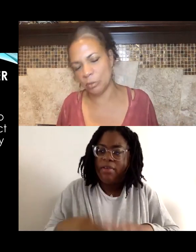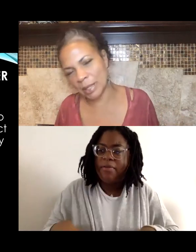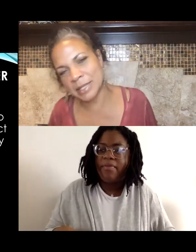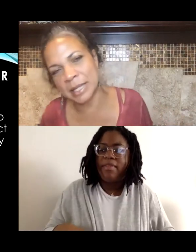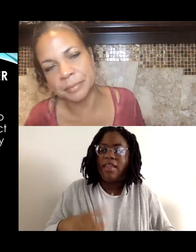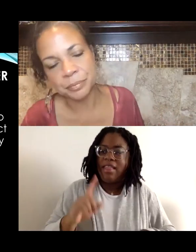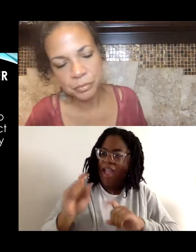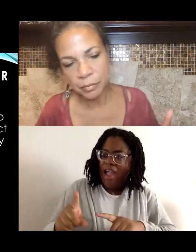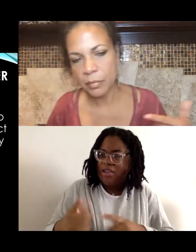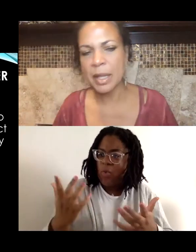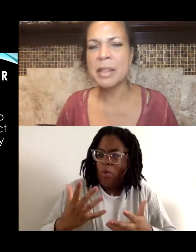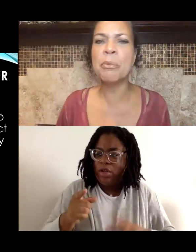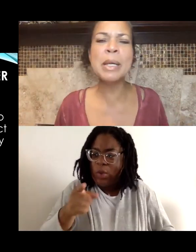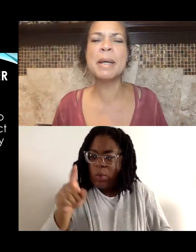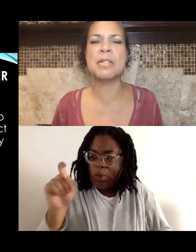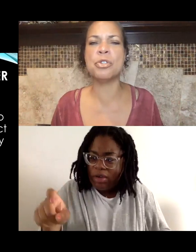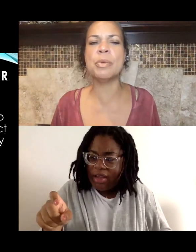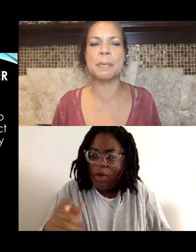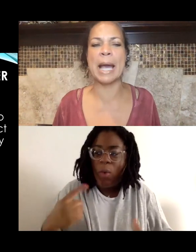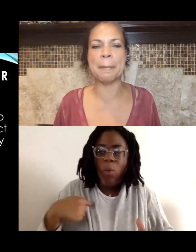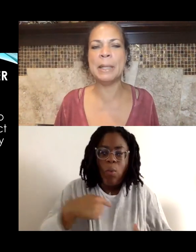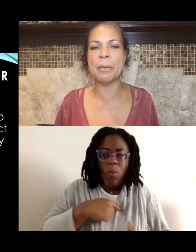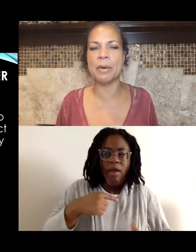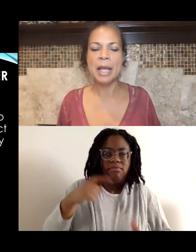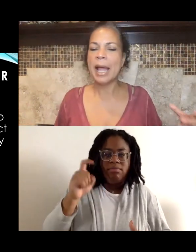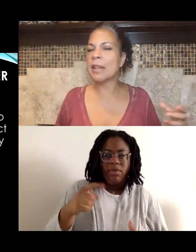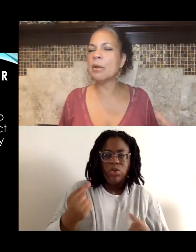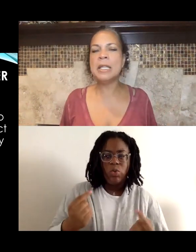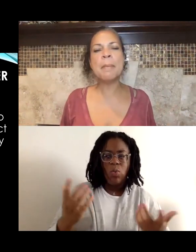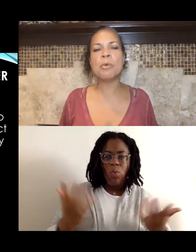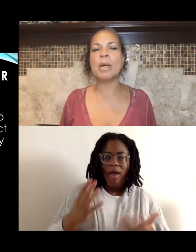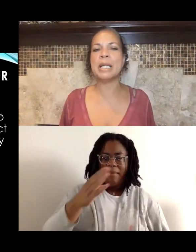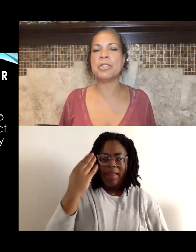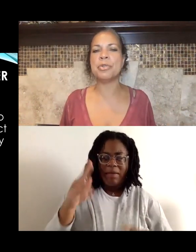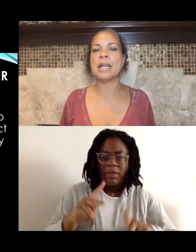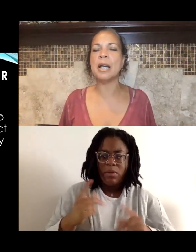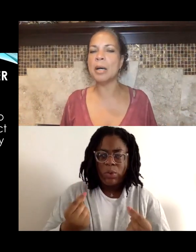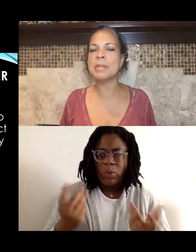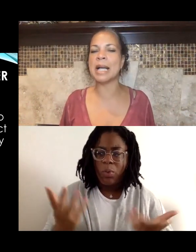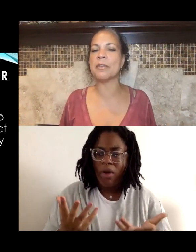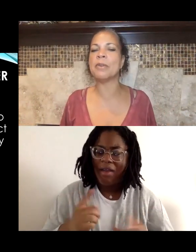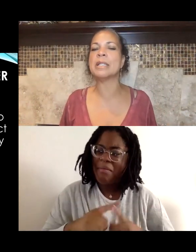What is it that we must do as Black people?" And the number one issue that comes out of Oakland,